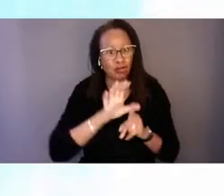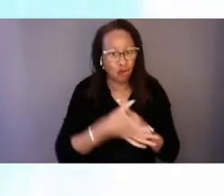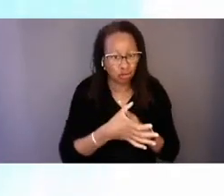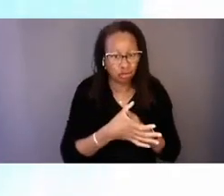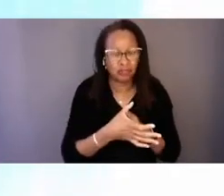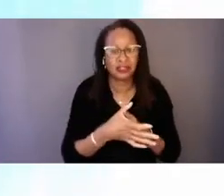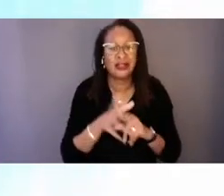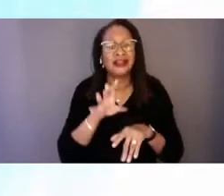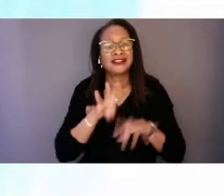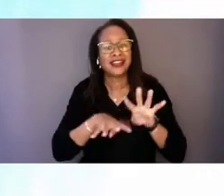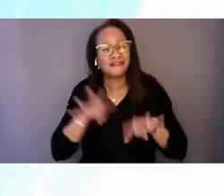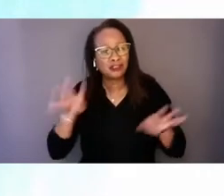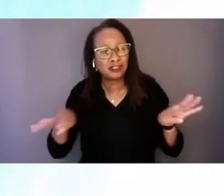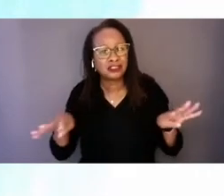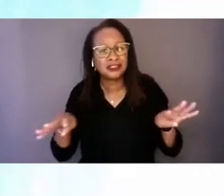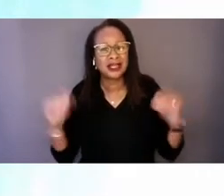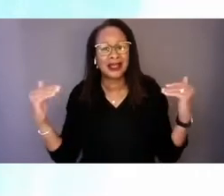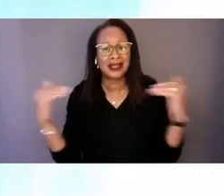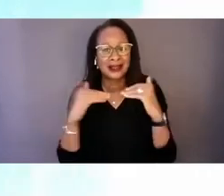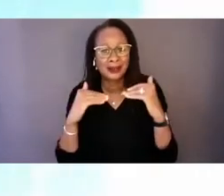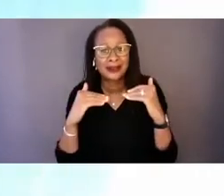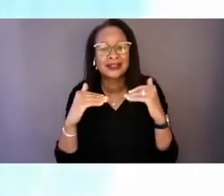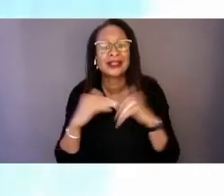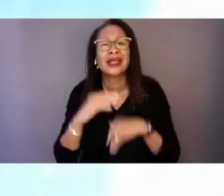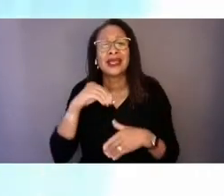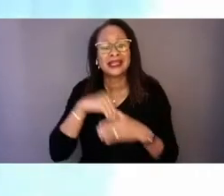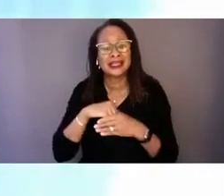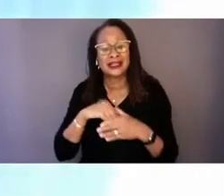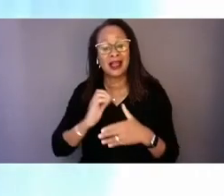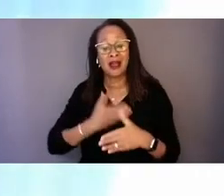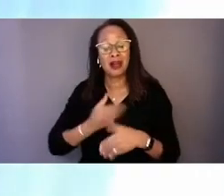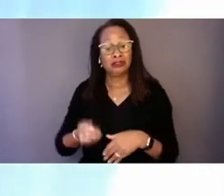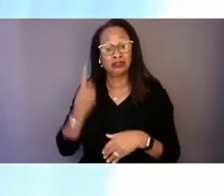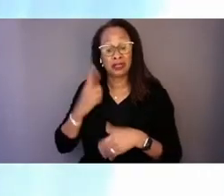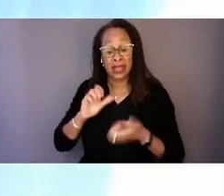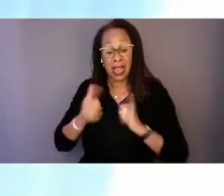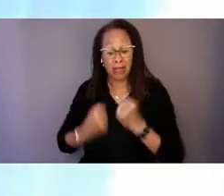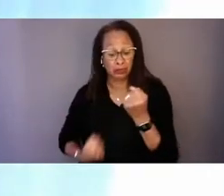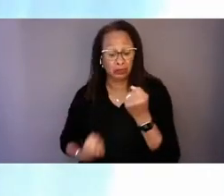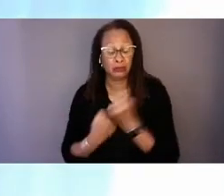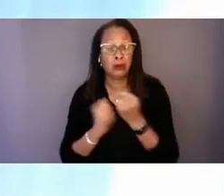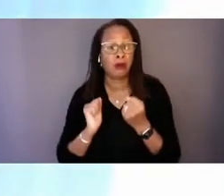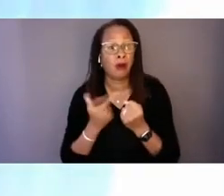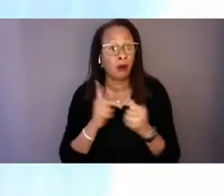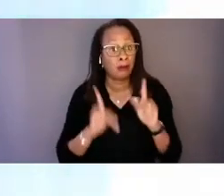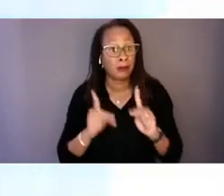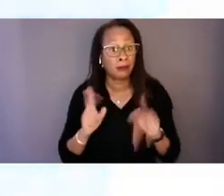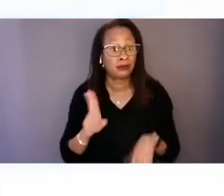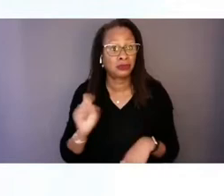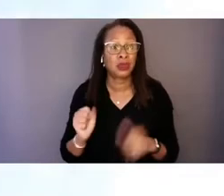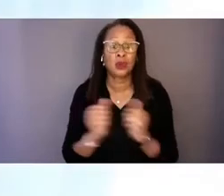into understanding how to support all citizens with their mental health.